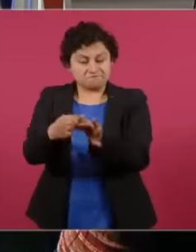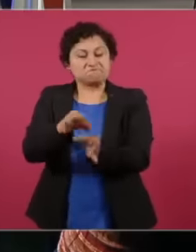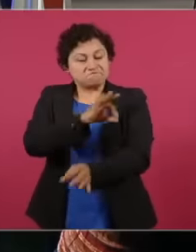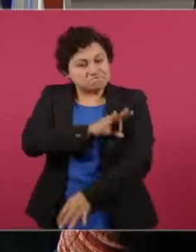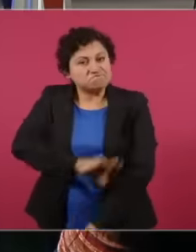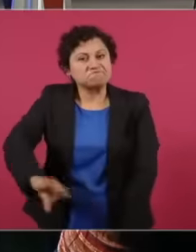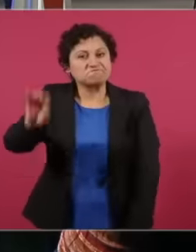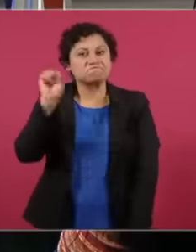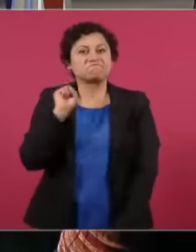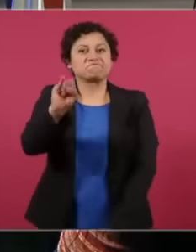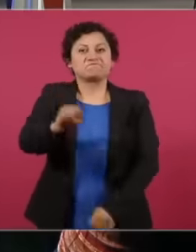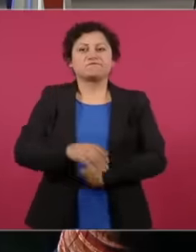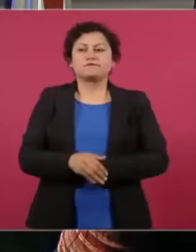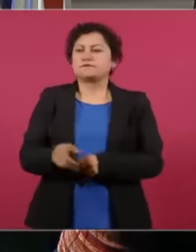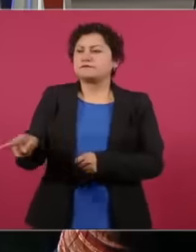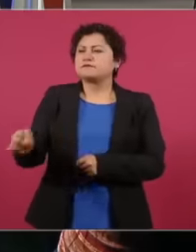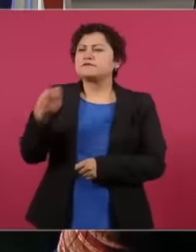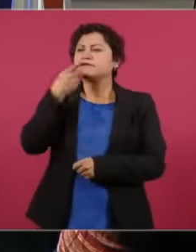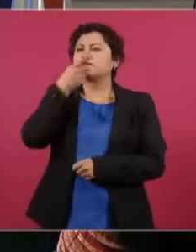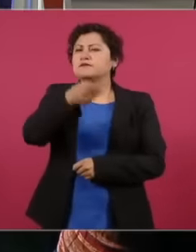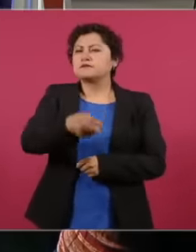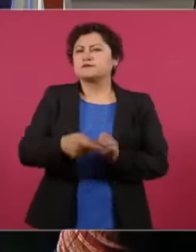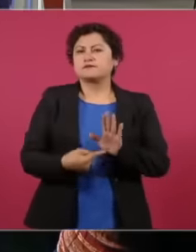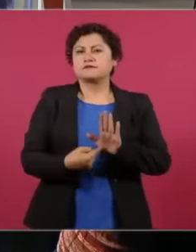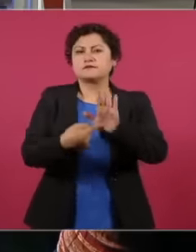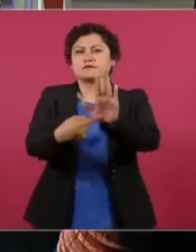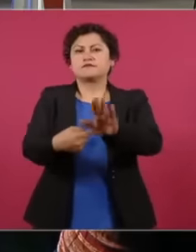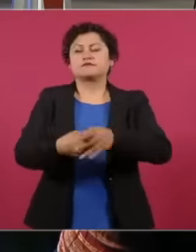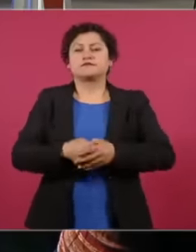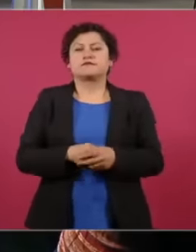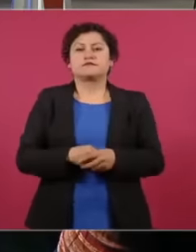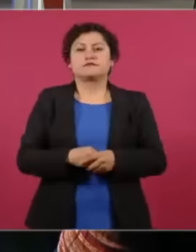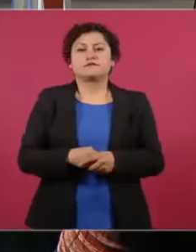Fabricio say, for example, the first Ah